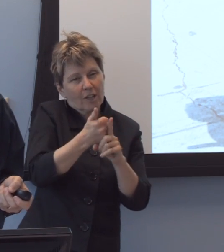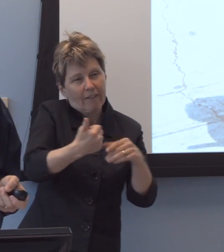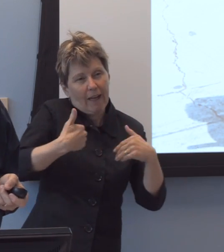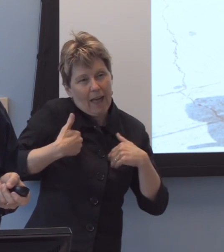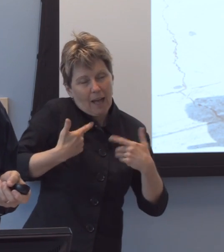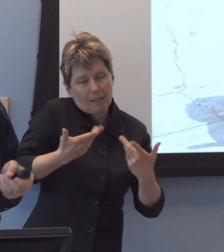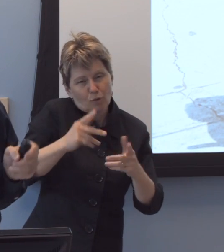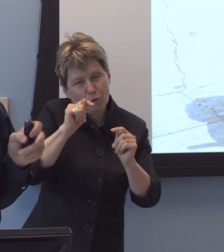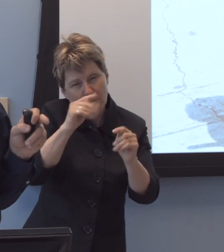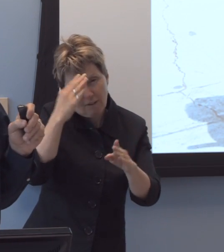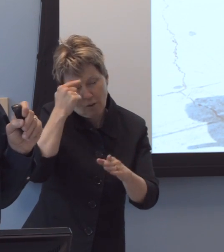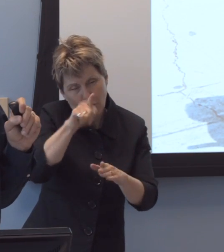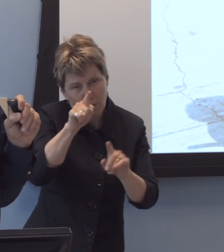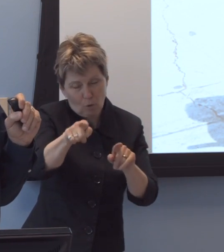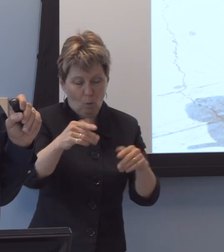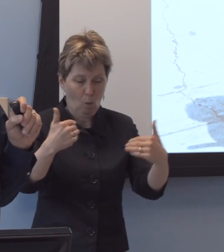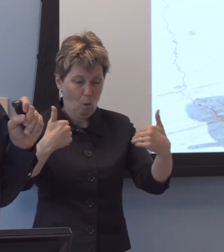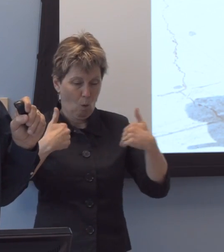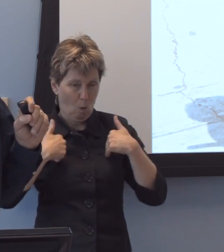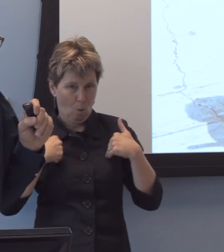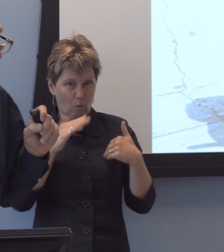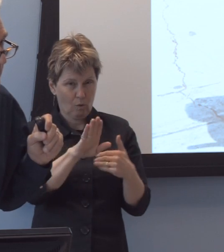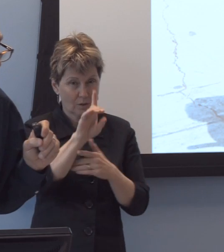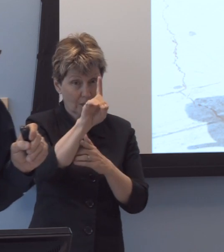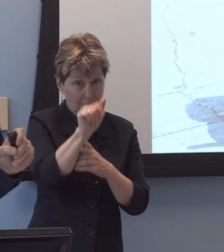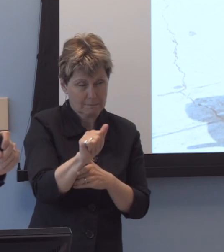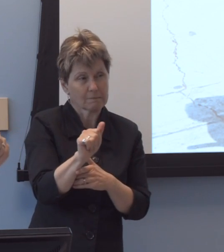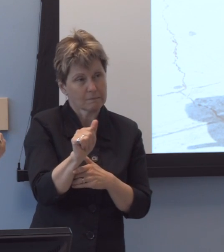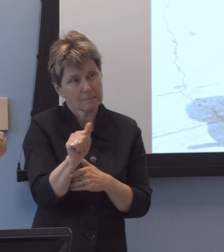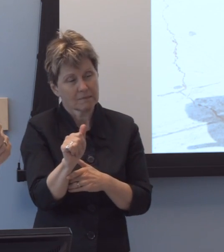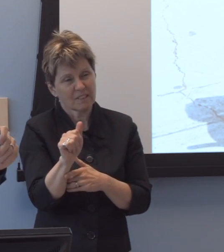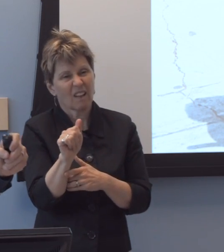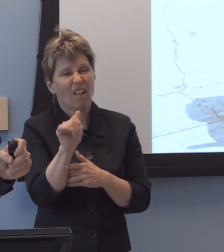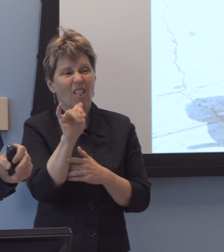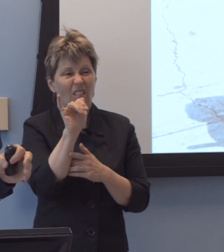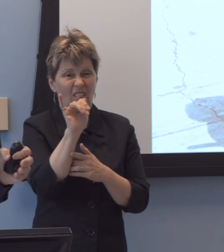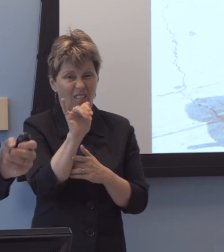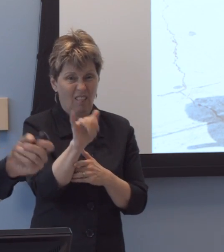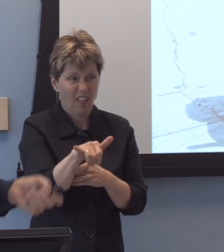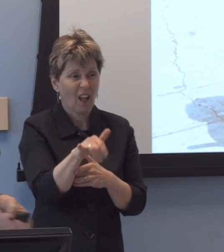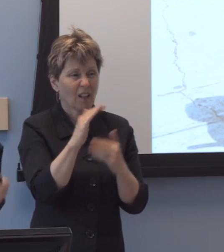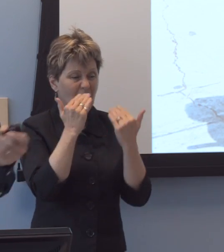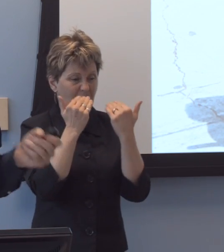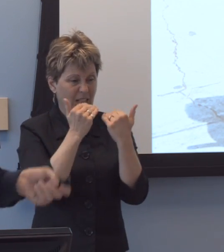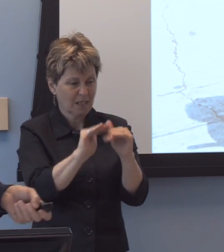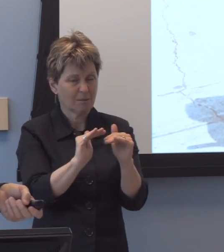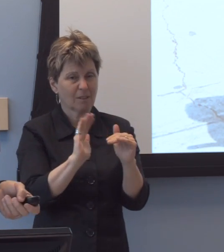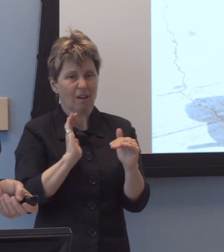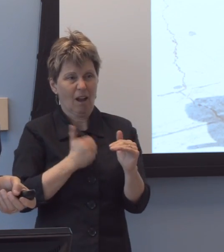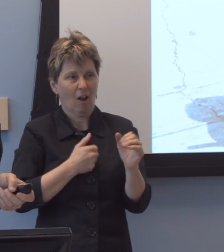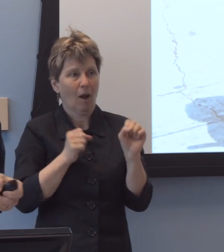And, uh, a-a-a- and that, of course, limited our ability to see